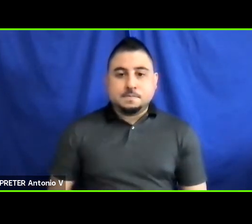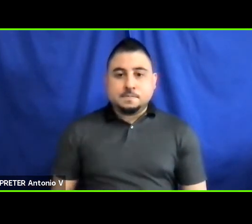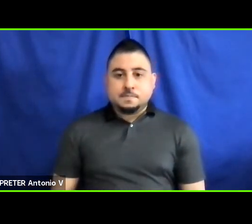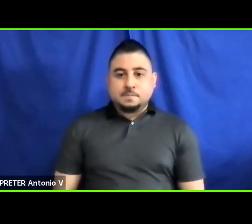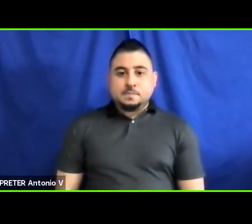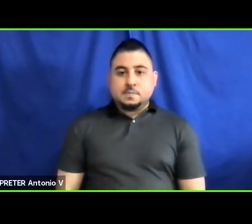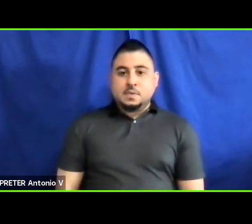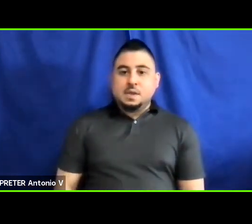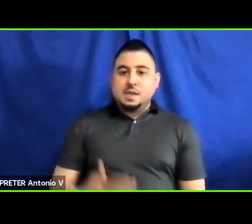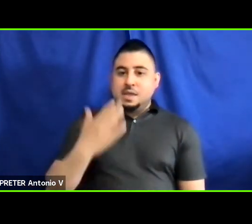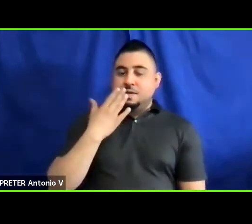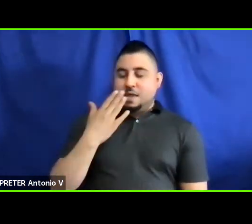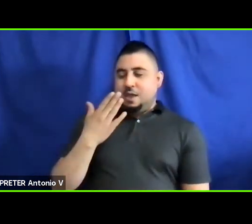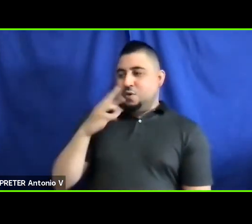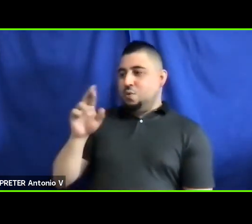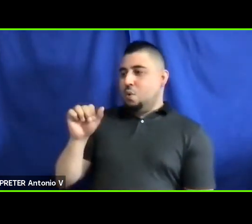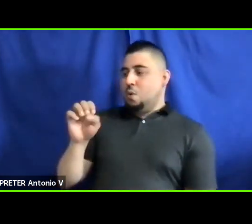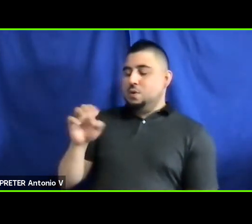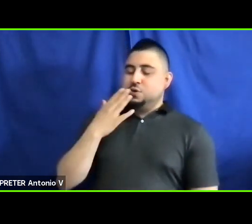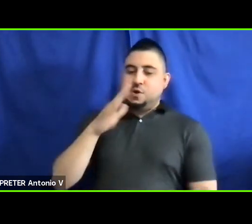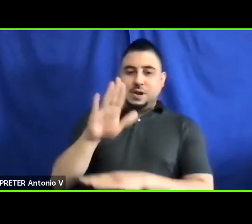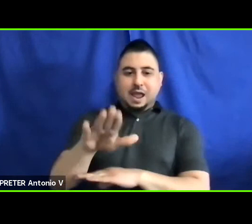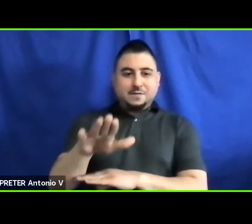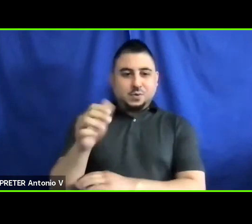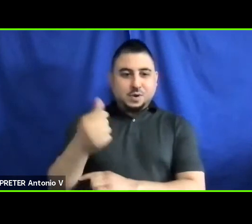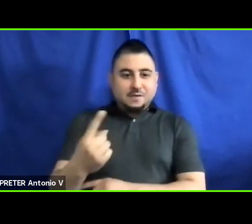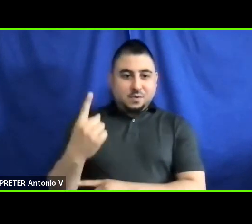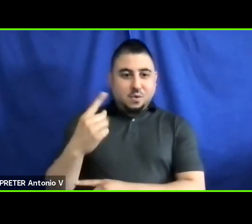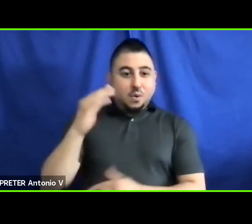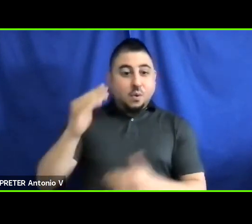Sachin Pavithran: Thank you, Rose, good afternoon, everyone. Welcome to our second